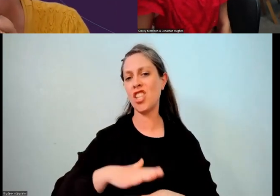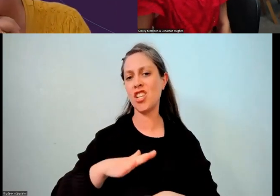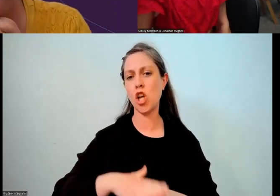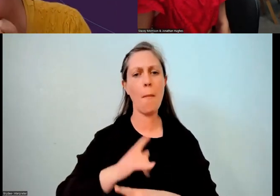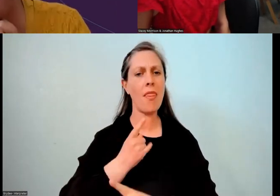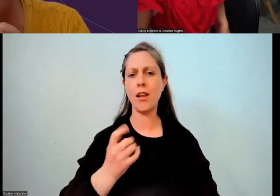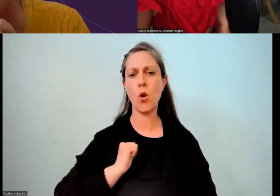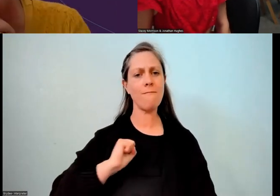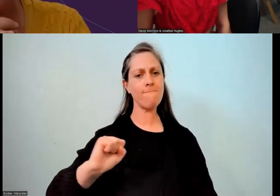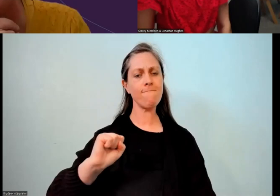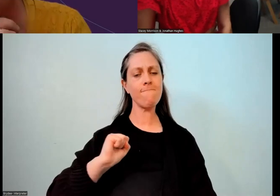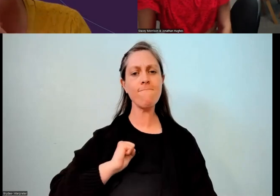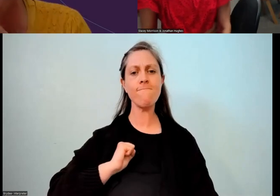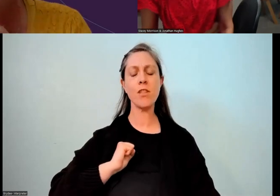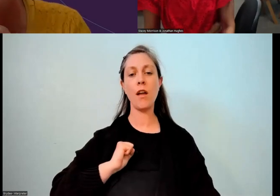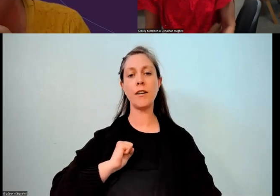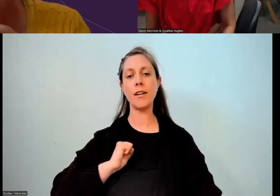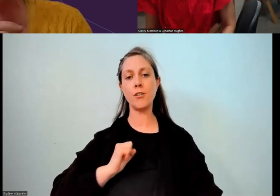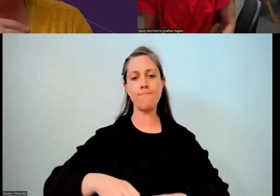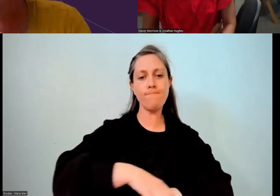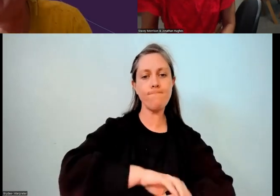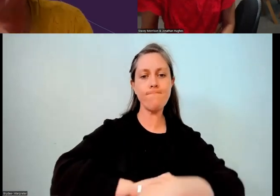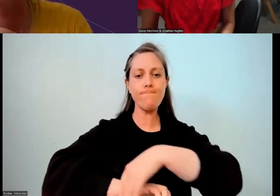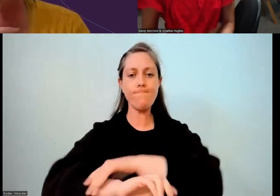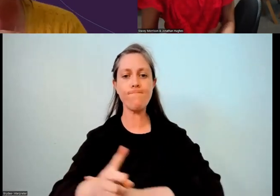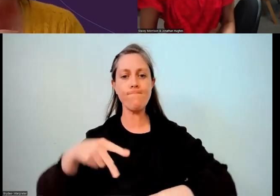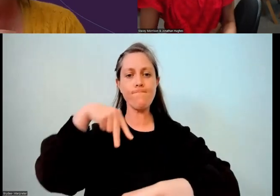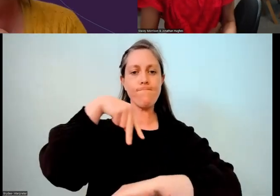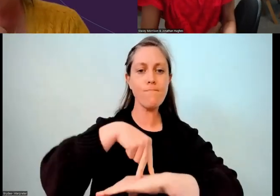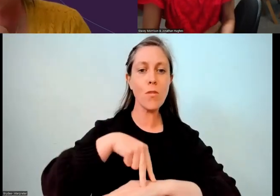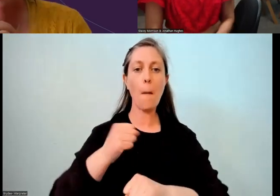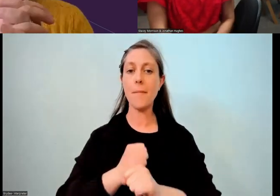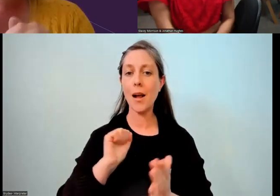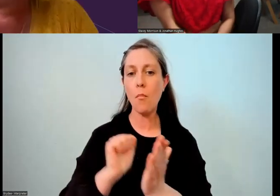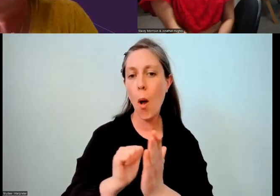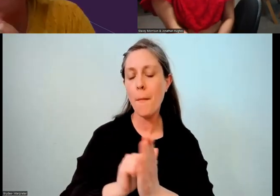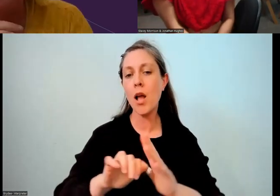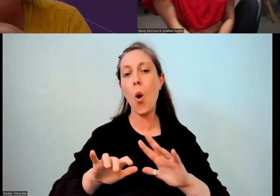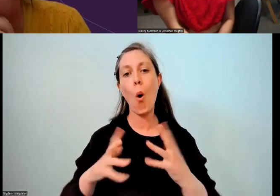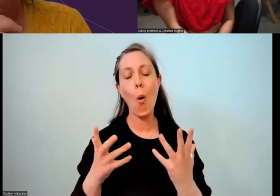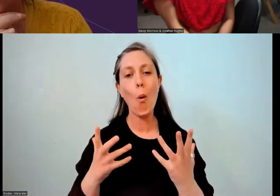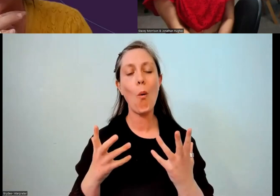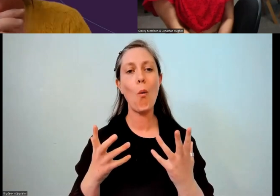to step into that space and make an appointment, or to put the name forward.